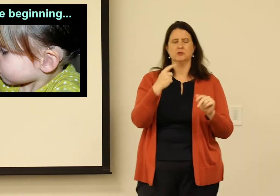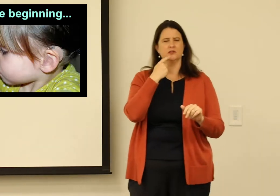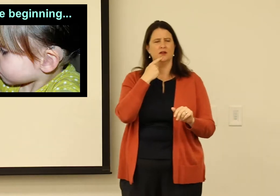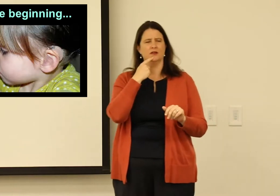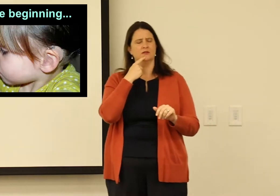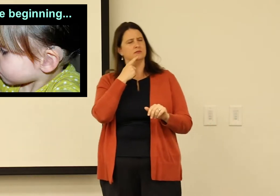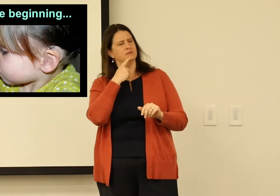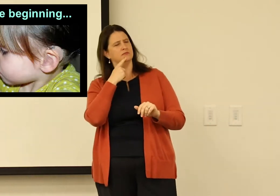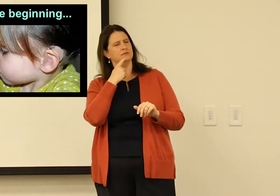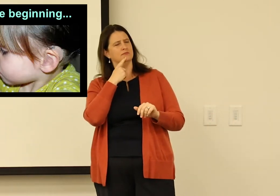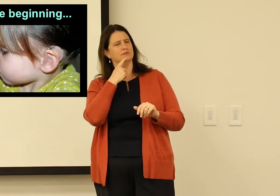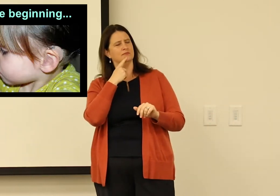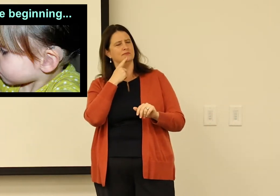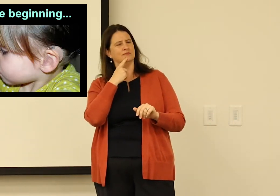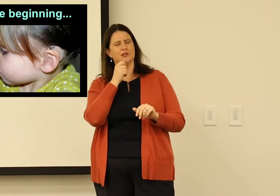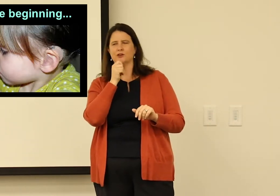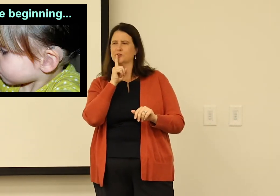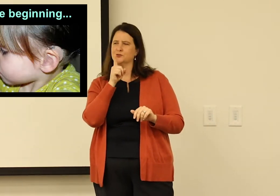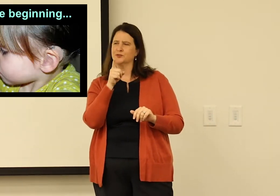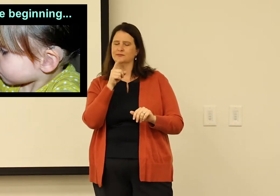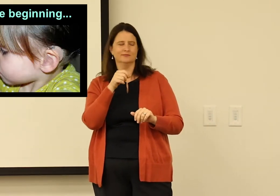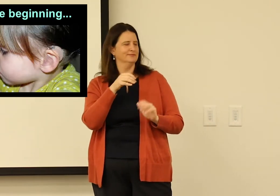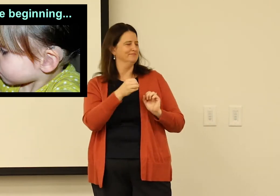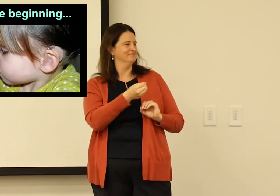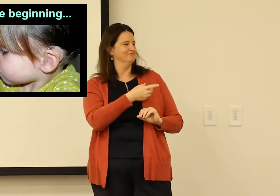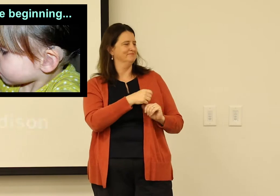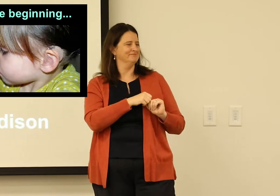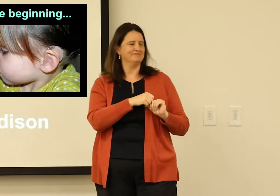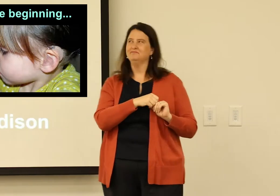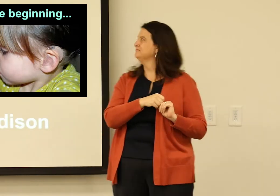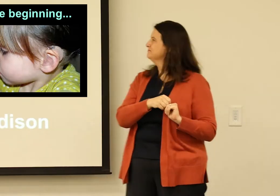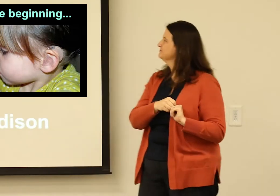So when I represent my academic history, people are always unsure.